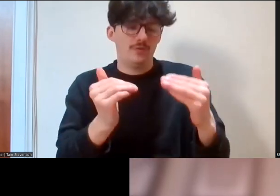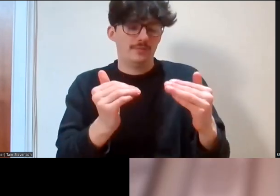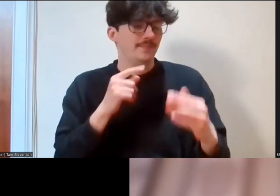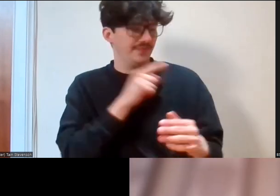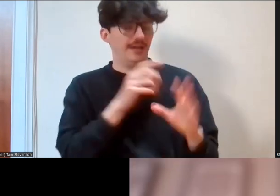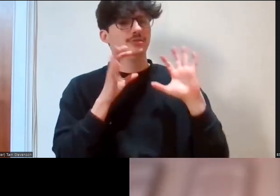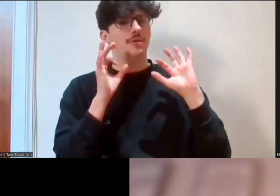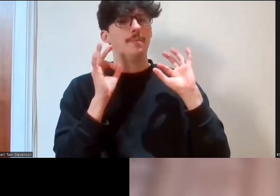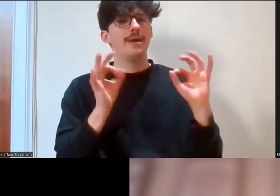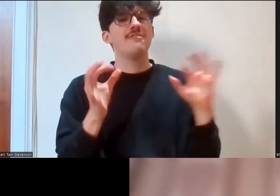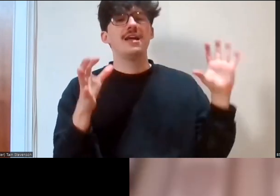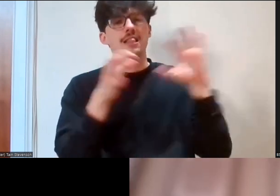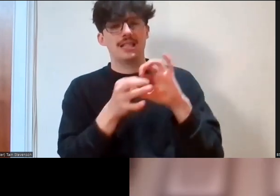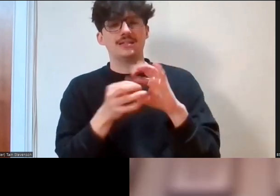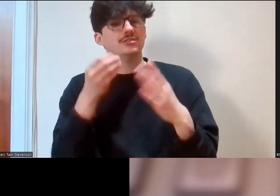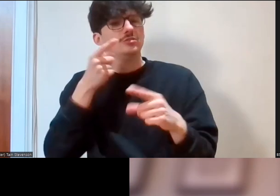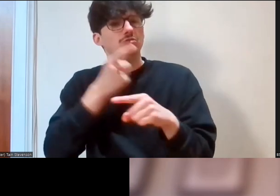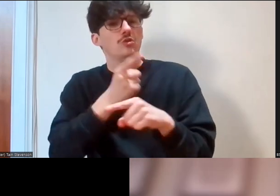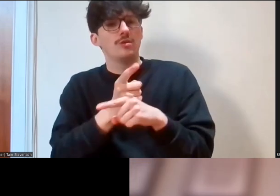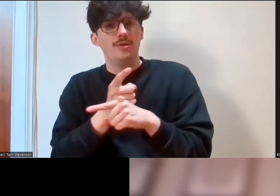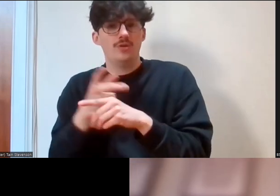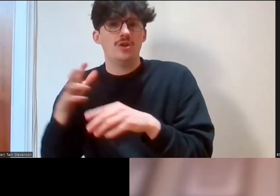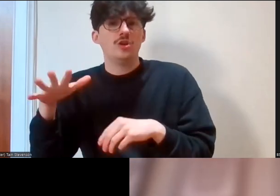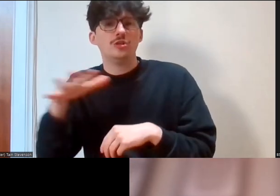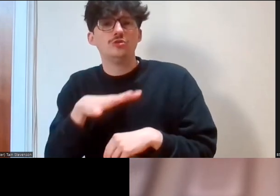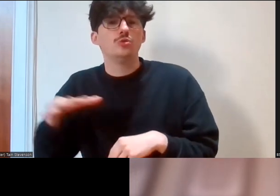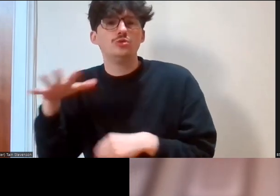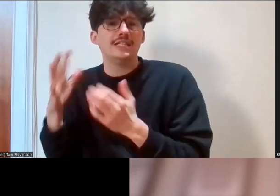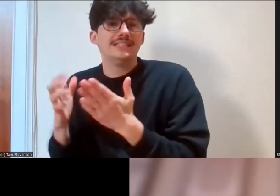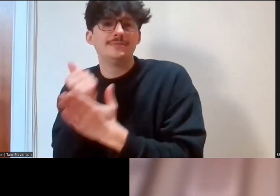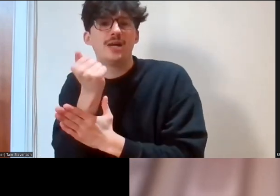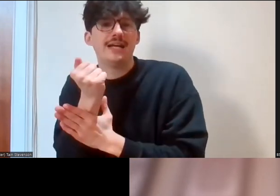socially deprived participation and impacts of cost of living. So,